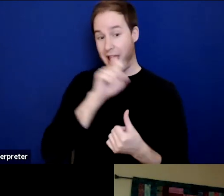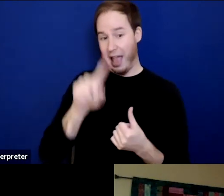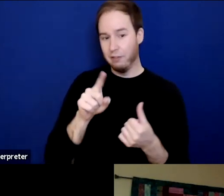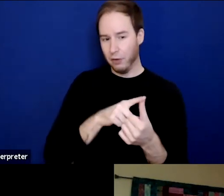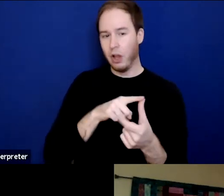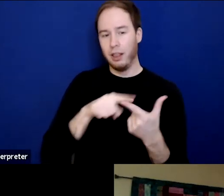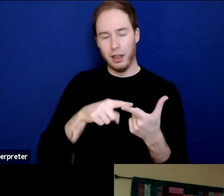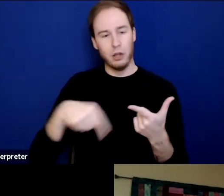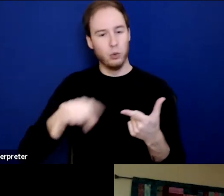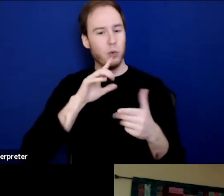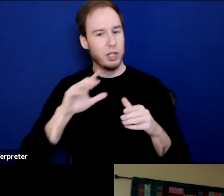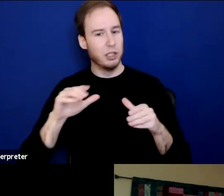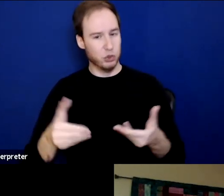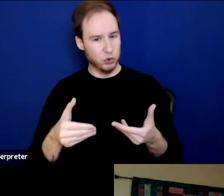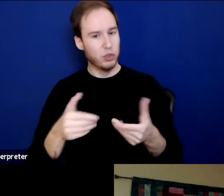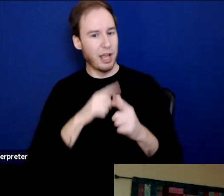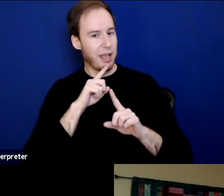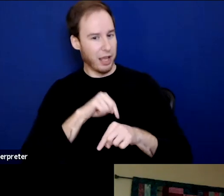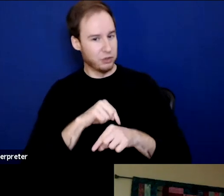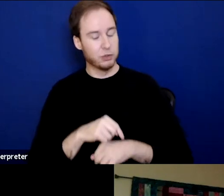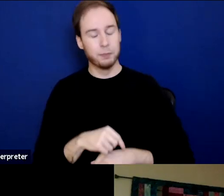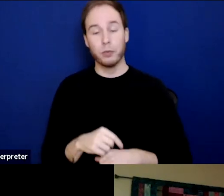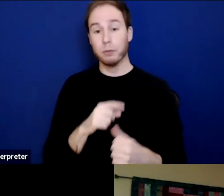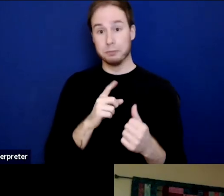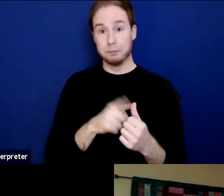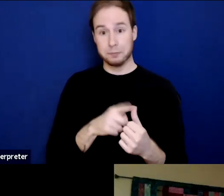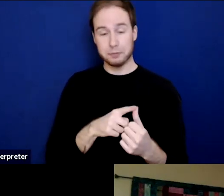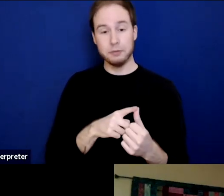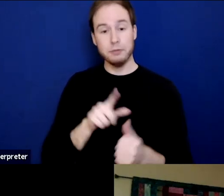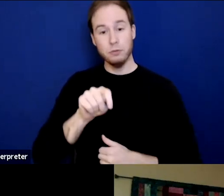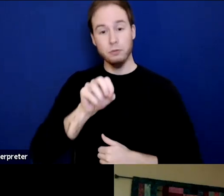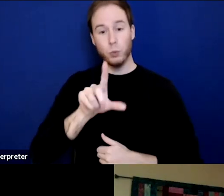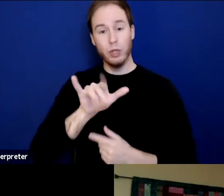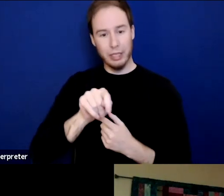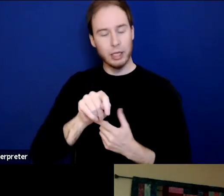So, the toolkit itself invites us to consider a number of aspects